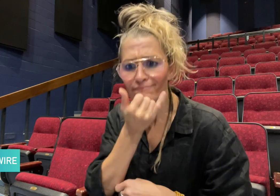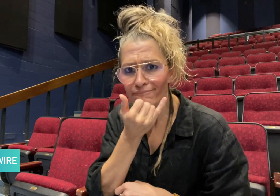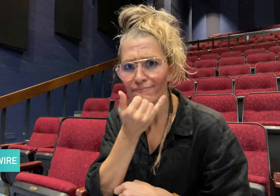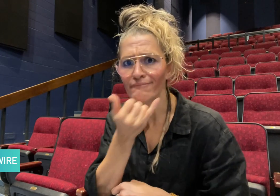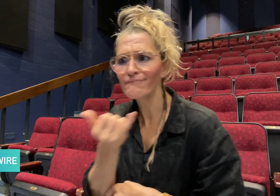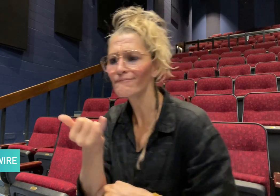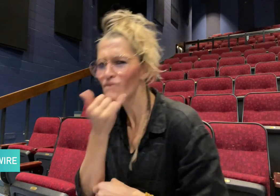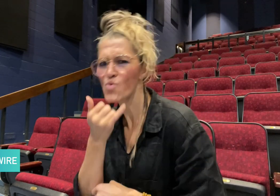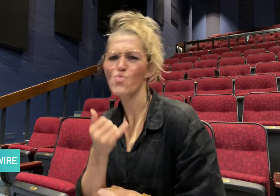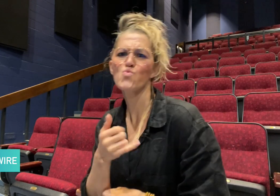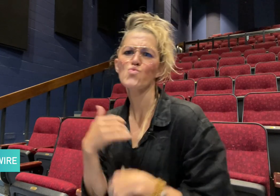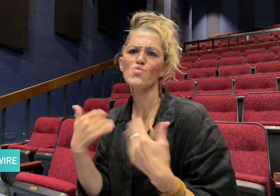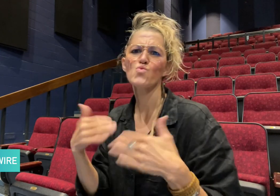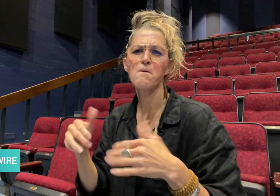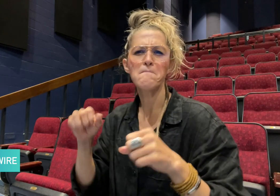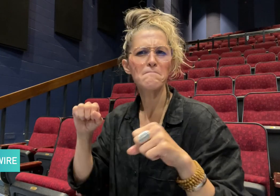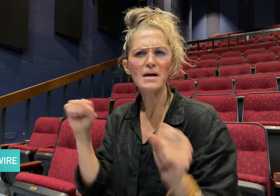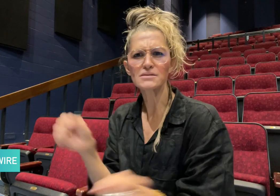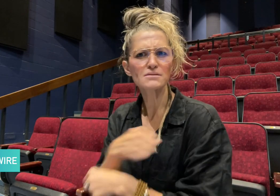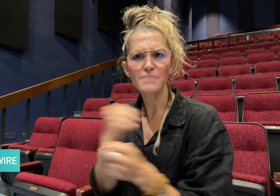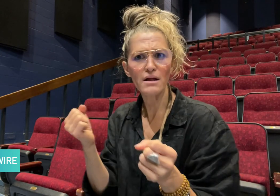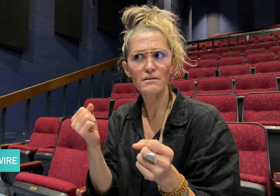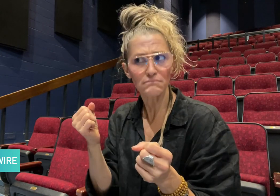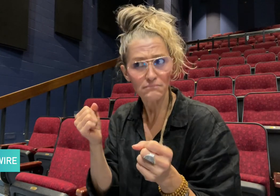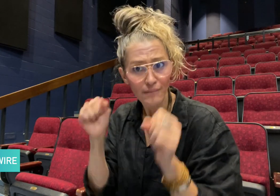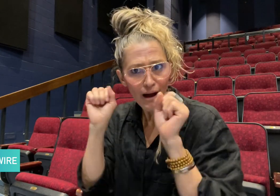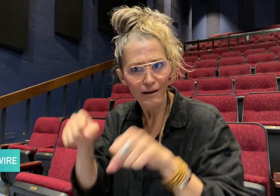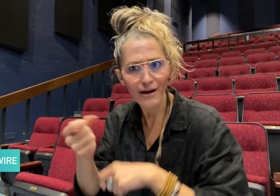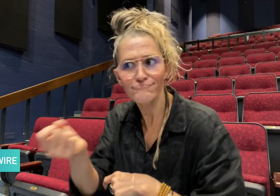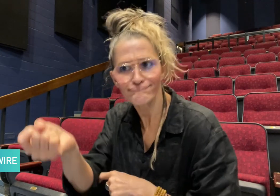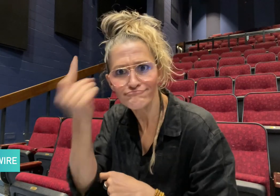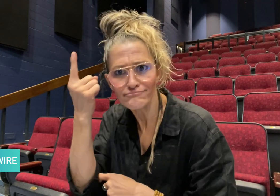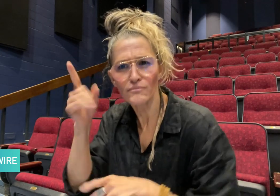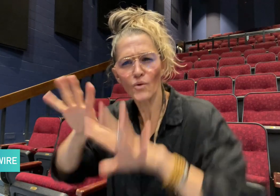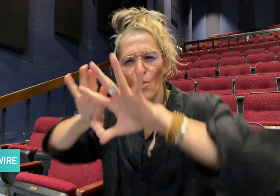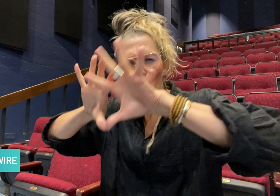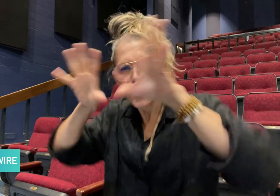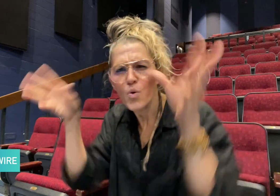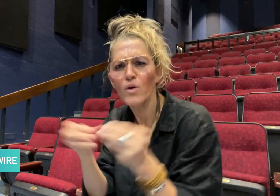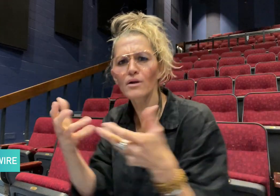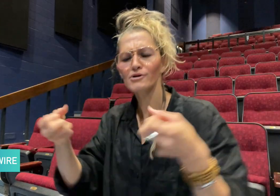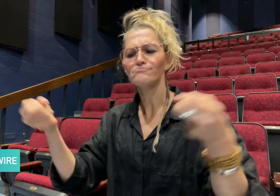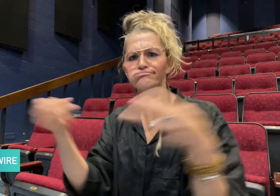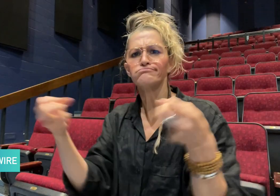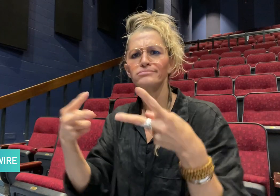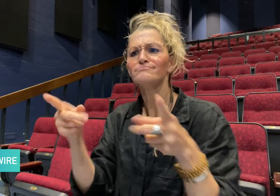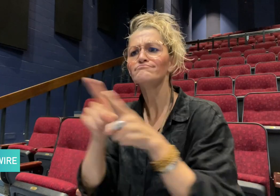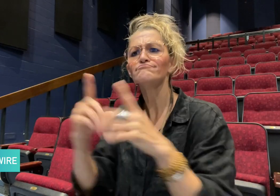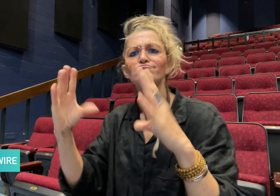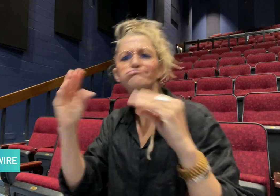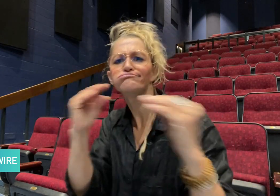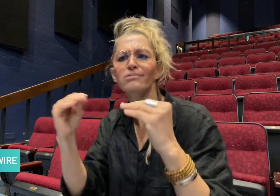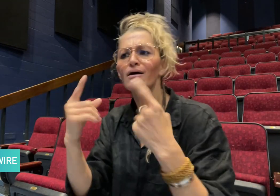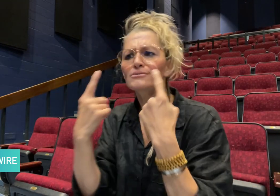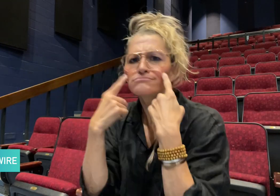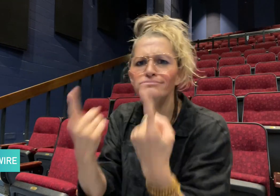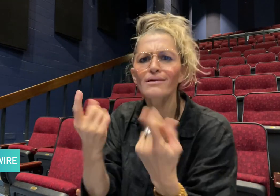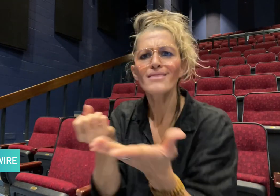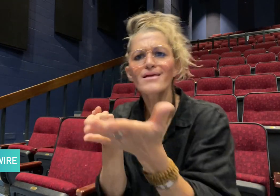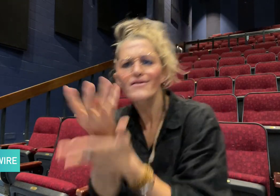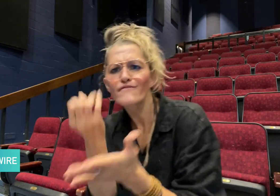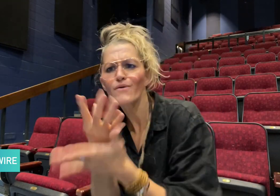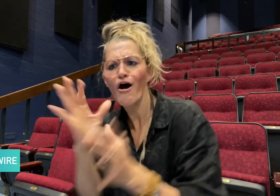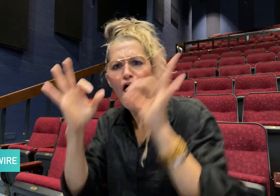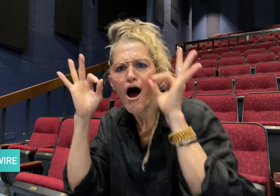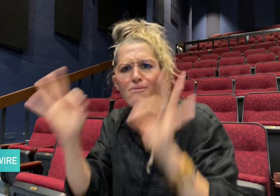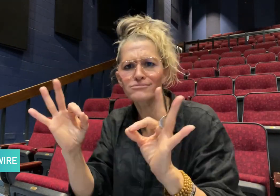to understand what the whole conversation is about.